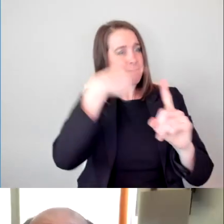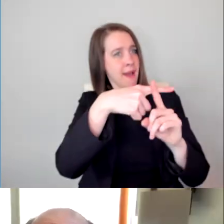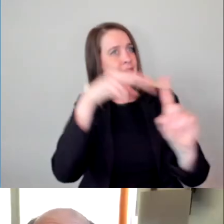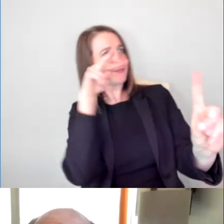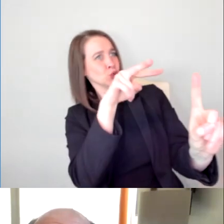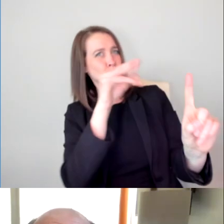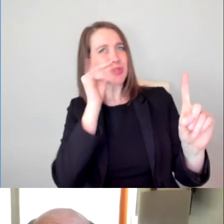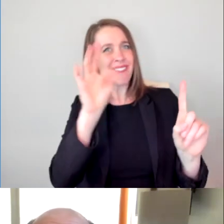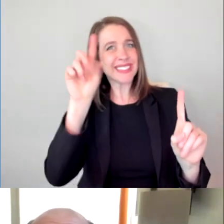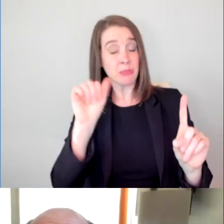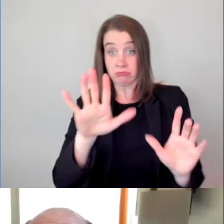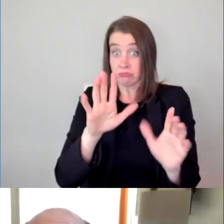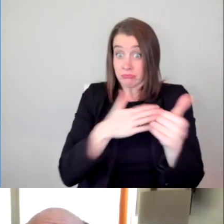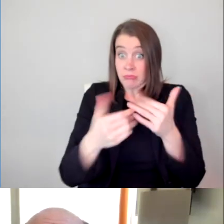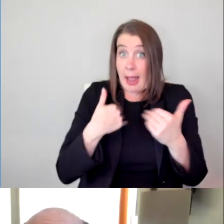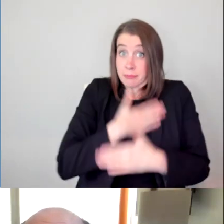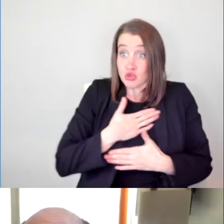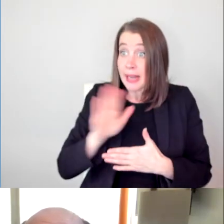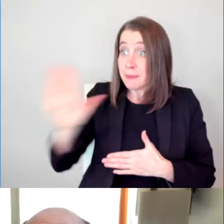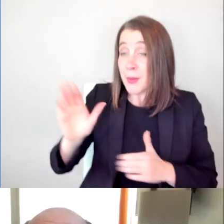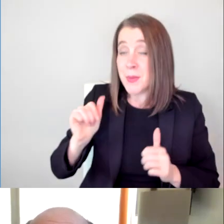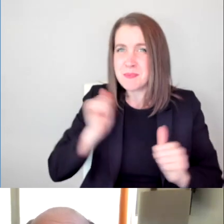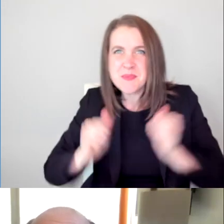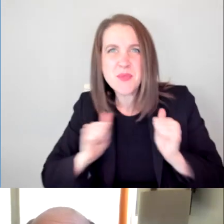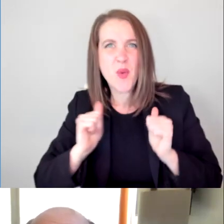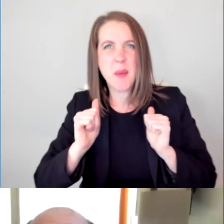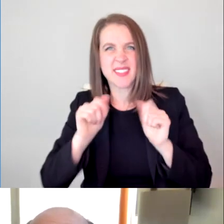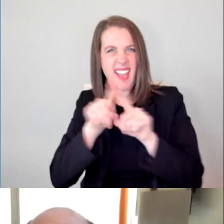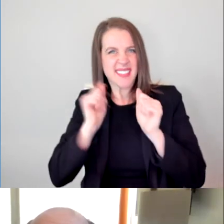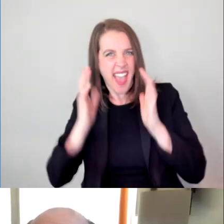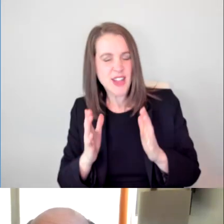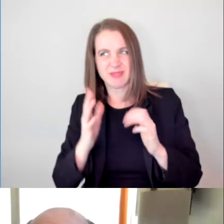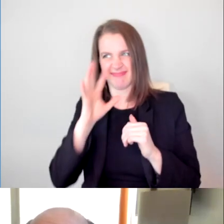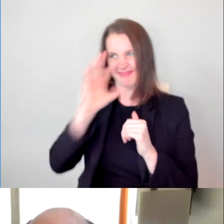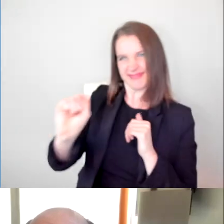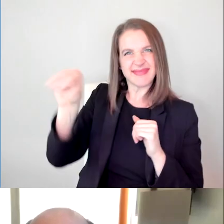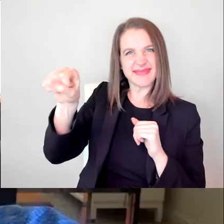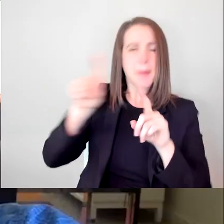I appreciated what they were able to do as actors, but a lot of times the storylines were the same.